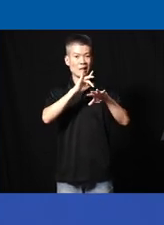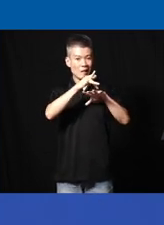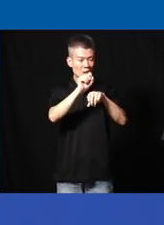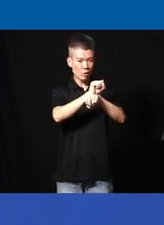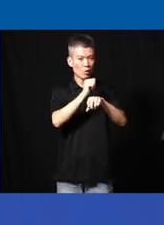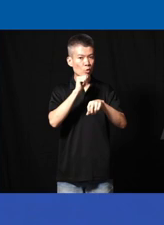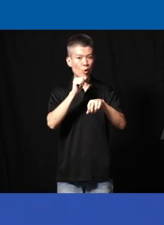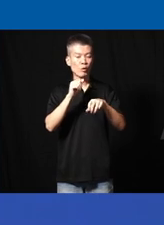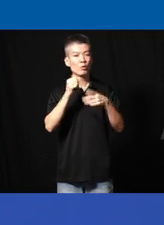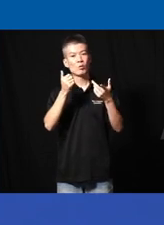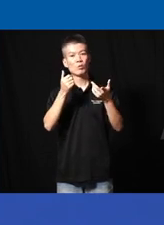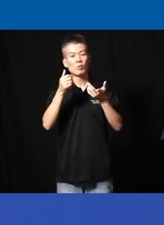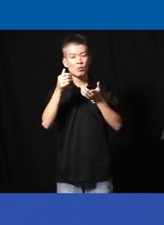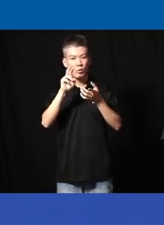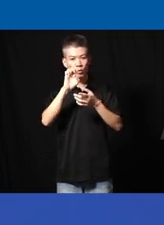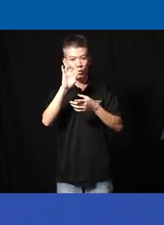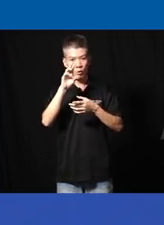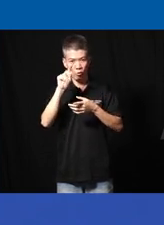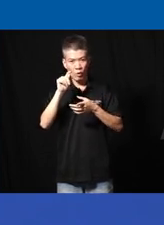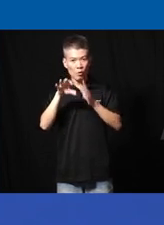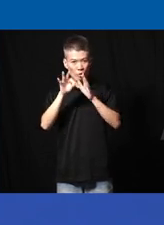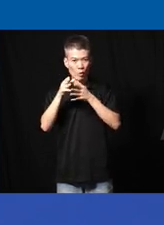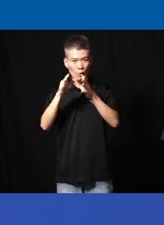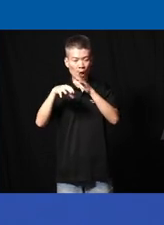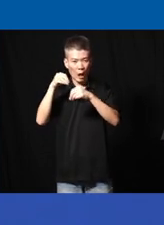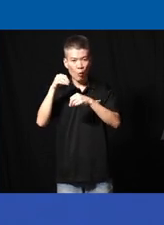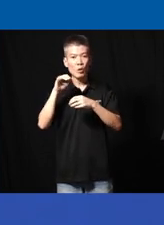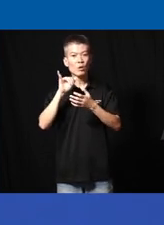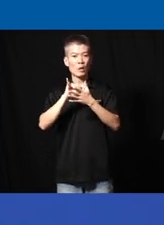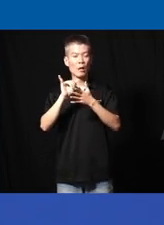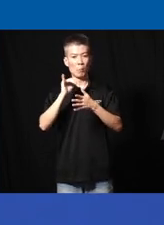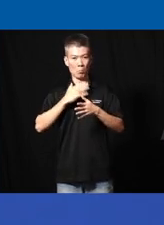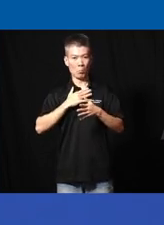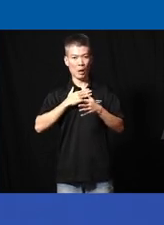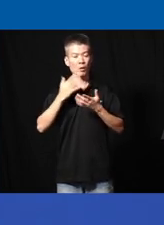than trying to rific them and and find a way out so that's at least my suggestion if we do